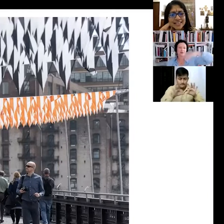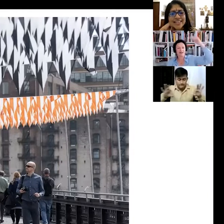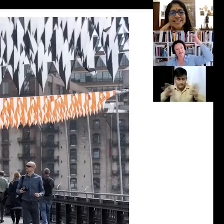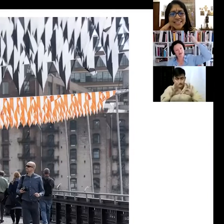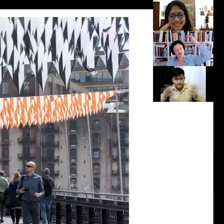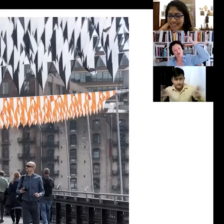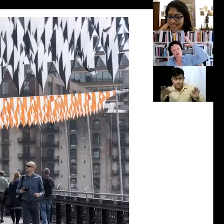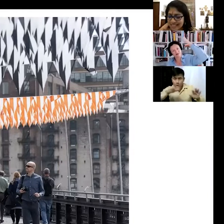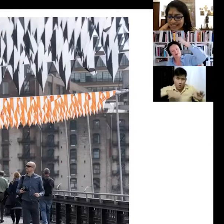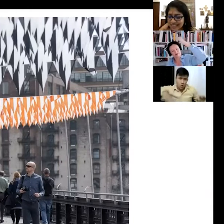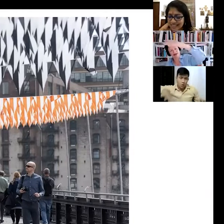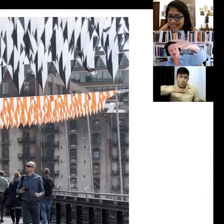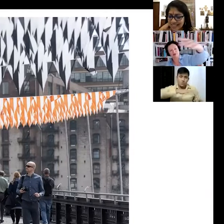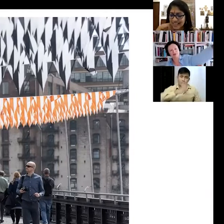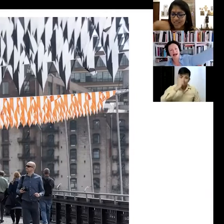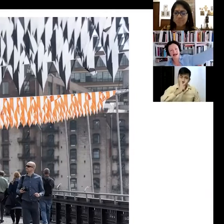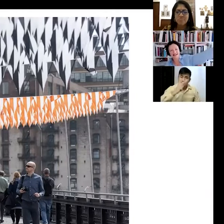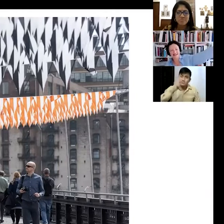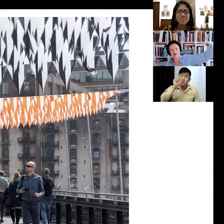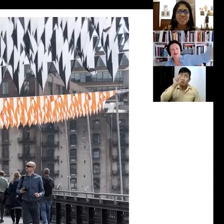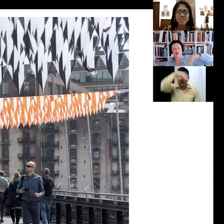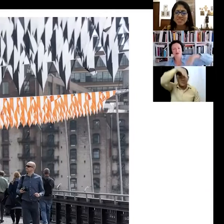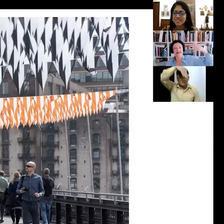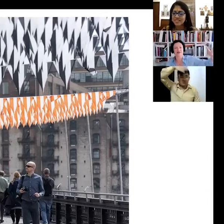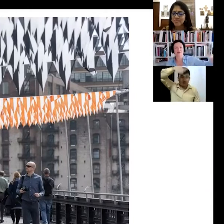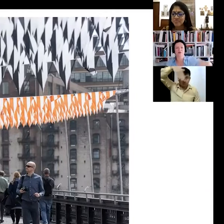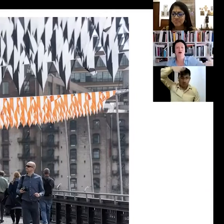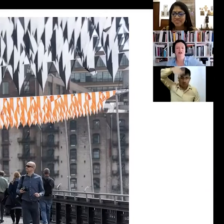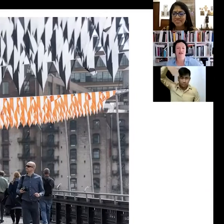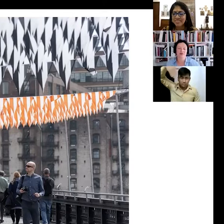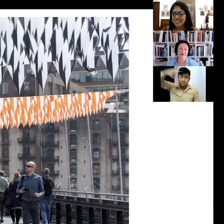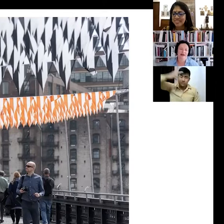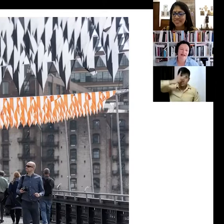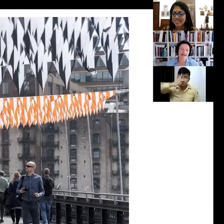with this sort of canopy of flags... so it's almost like you were walking into a painting,